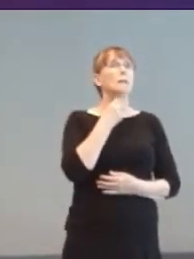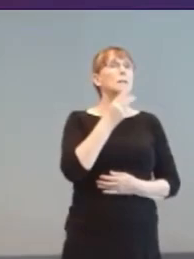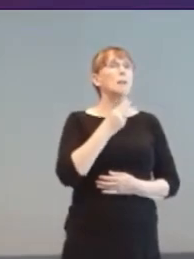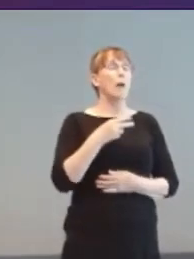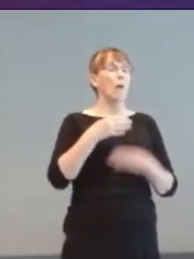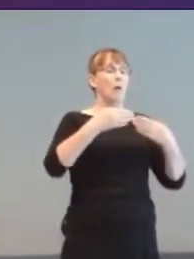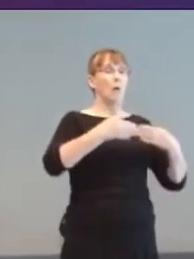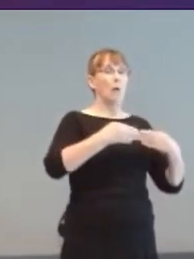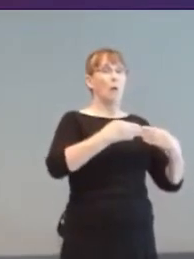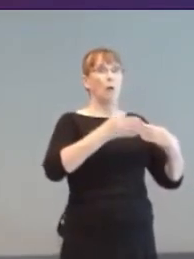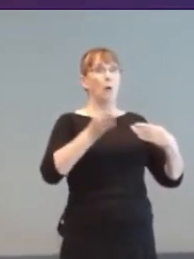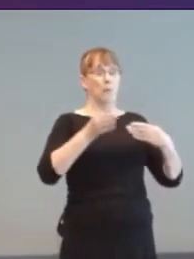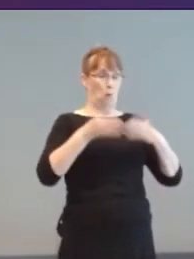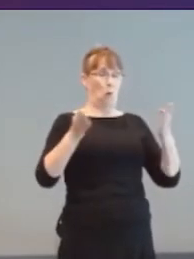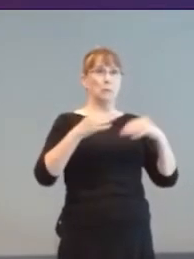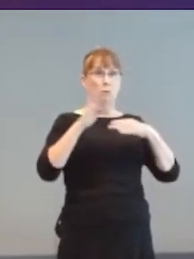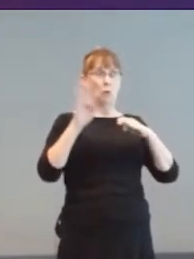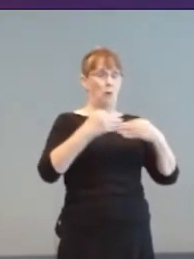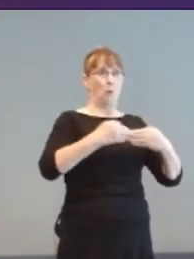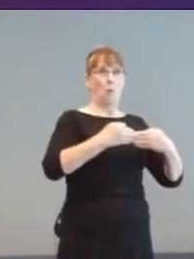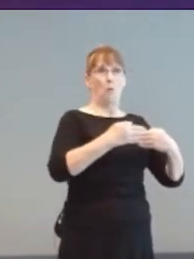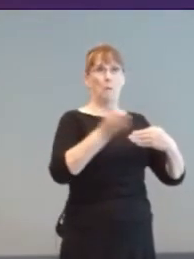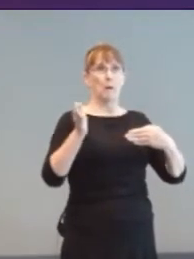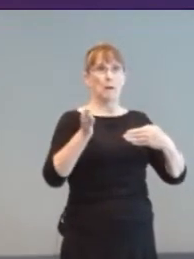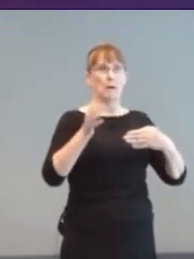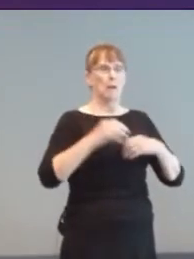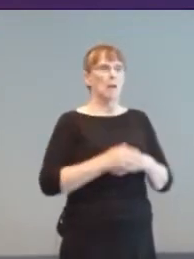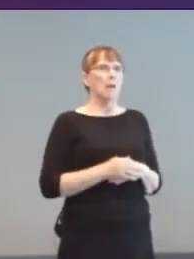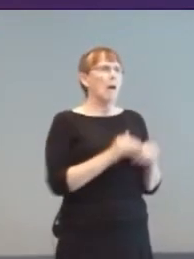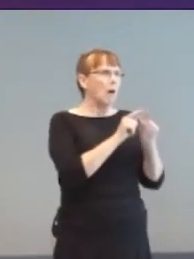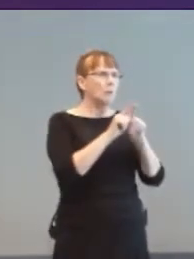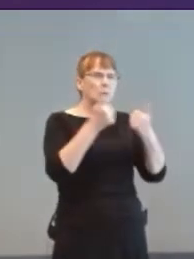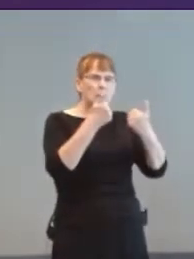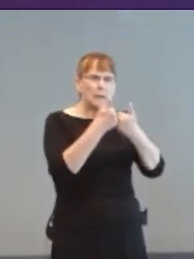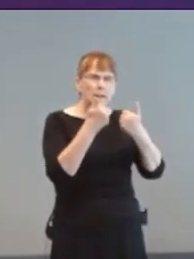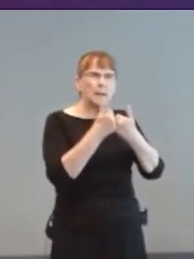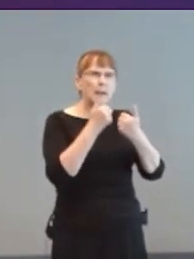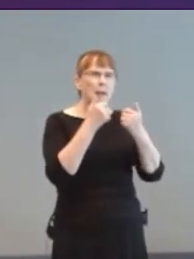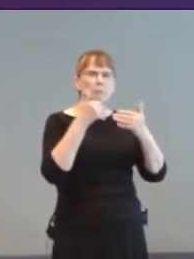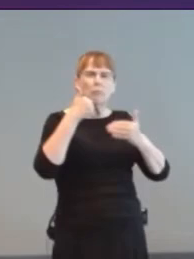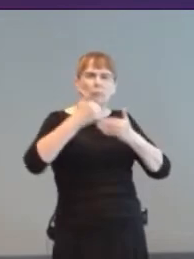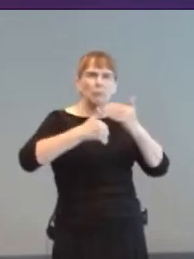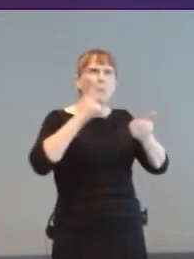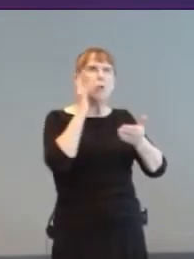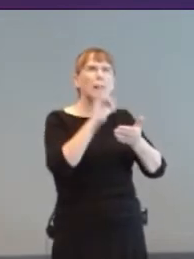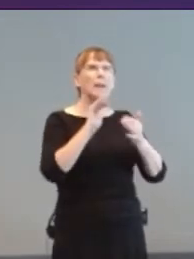As games became more cinematic, they became harder to understand without a sound alternative.